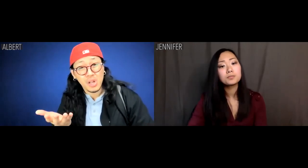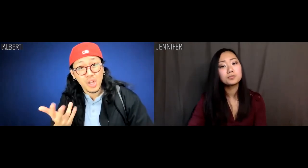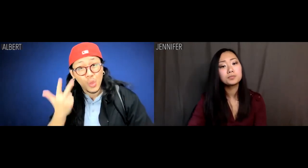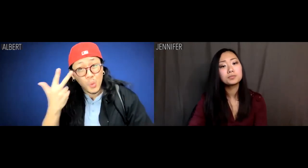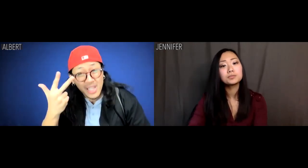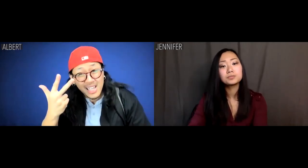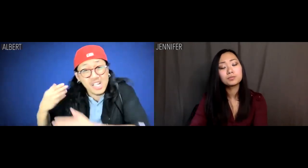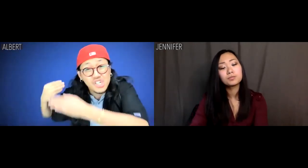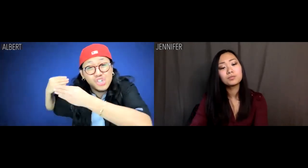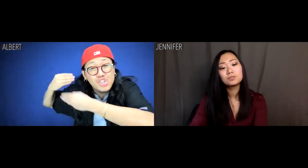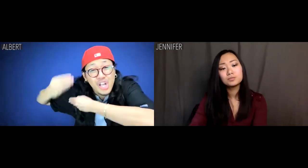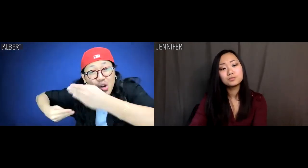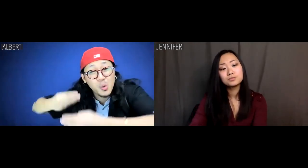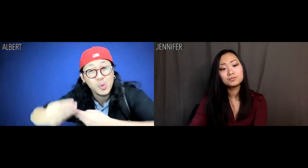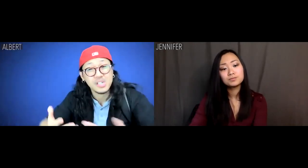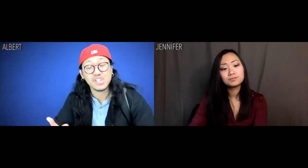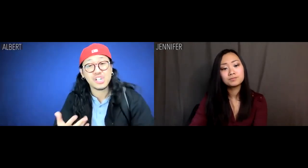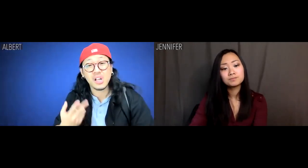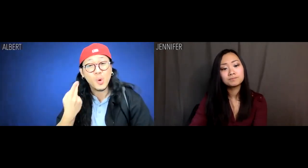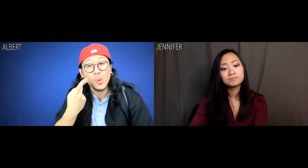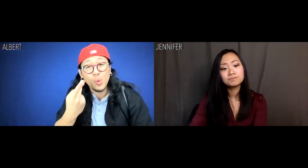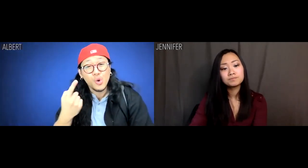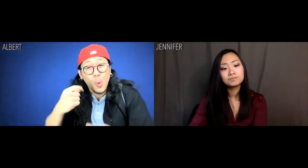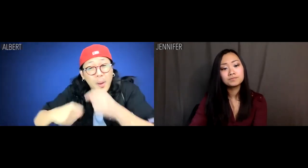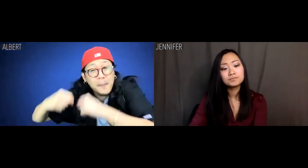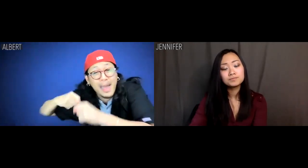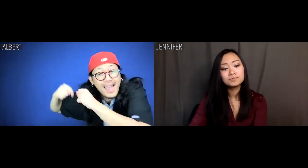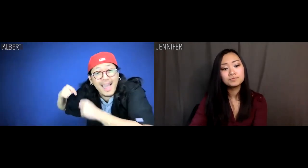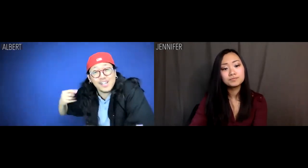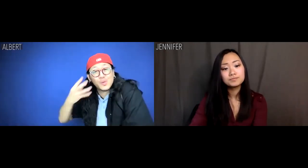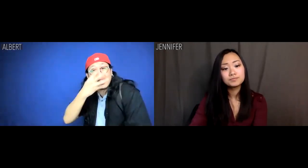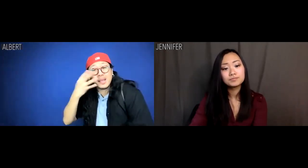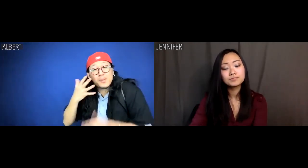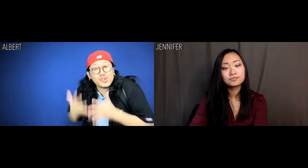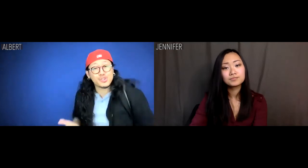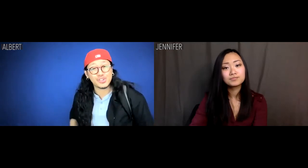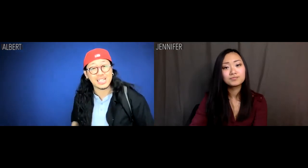Three generations in and we're back down to immigrants,